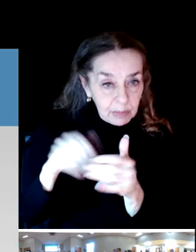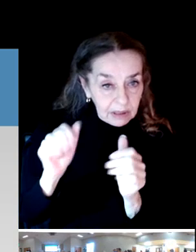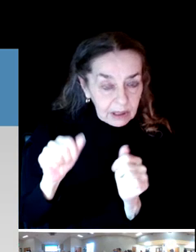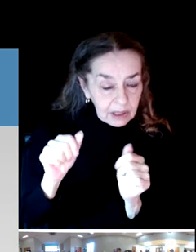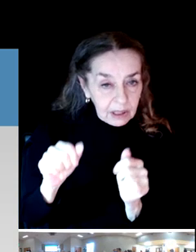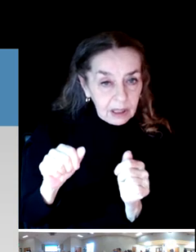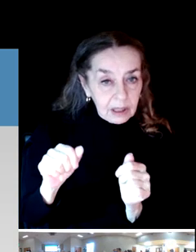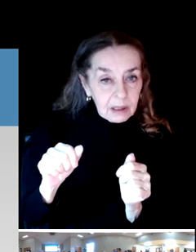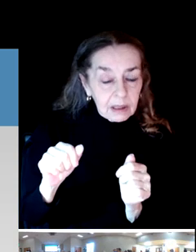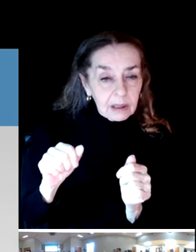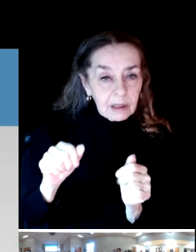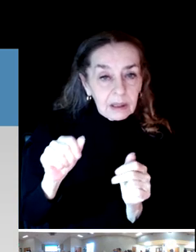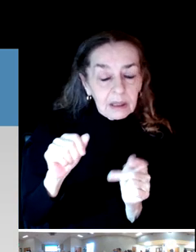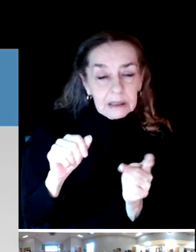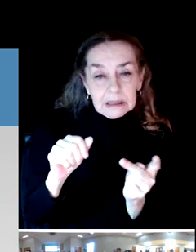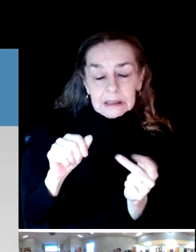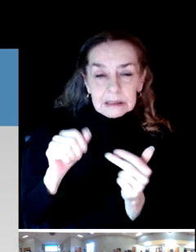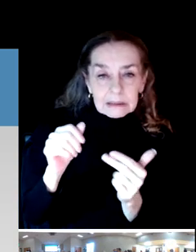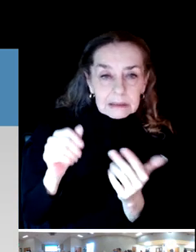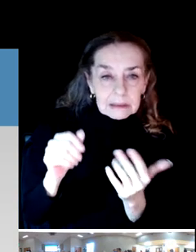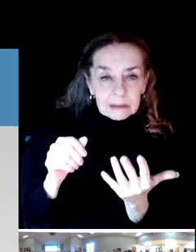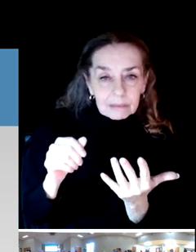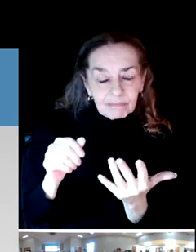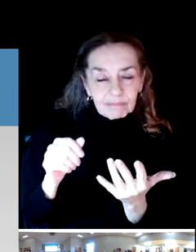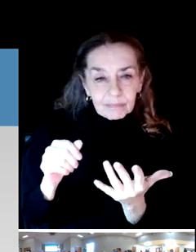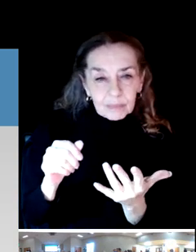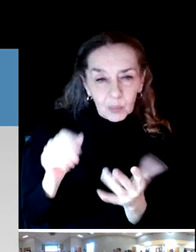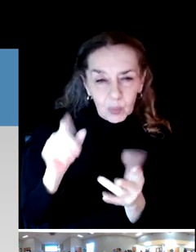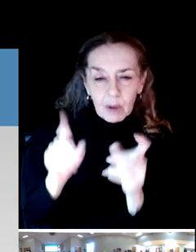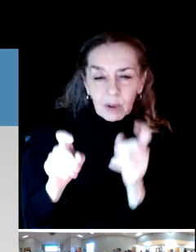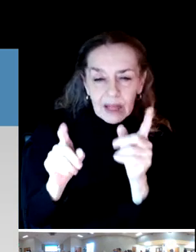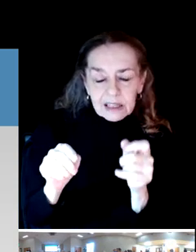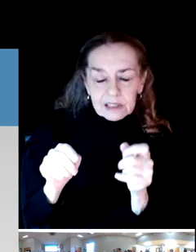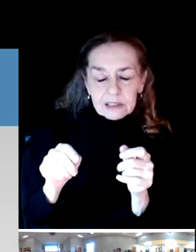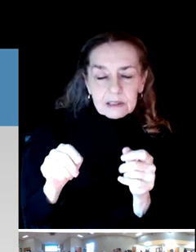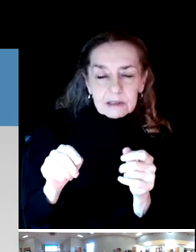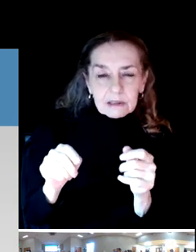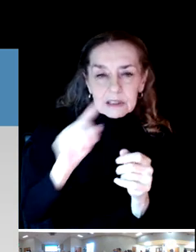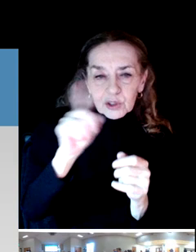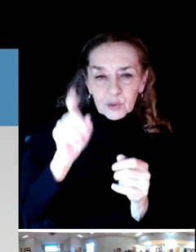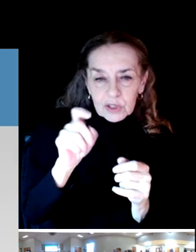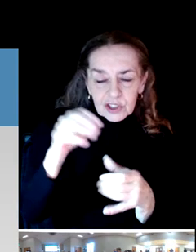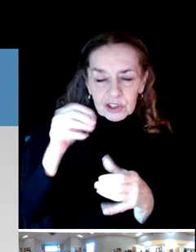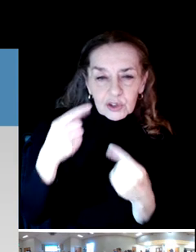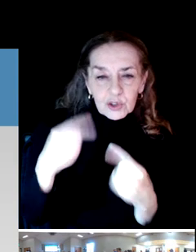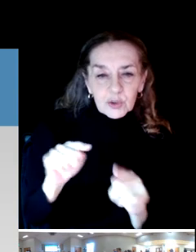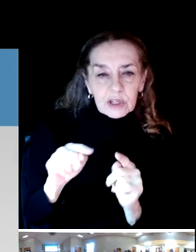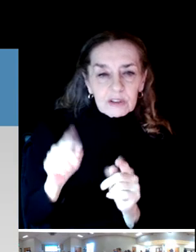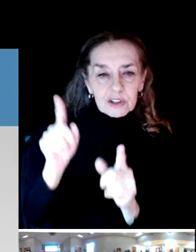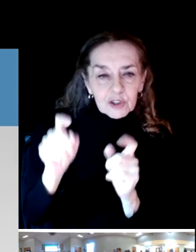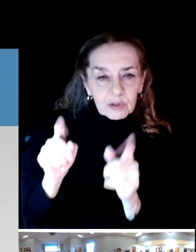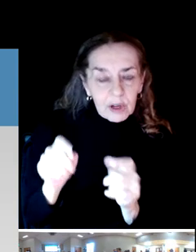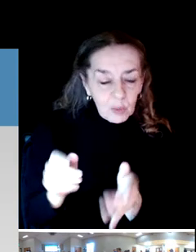It's a limit for individuals. And we'll ask those questions in the survey. We'll ask people, do you have a disability? What kind of disability is it?